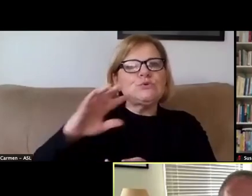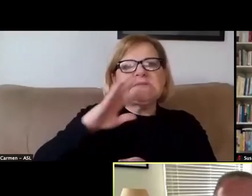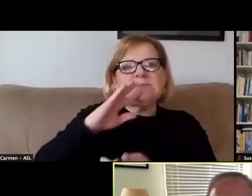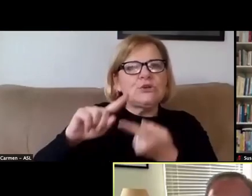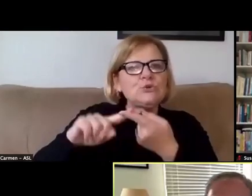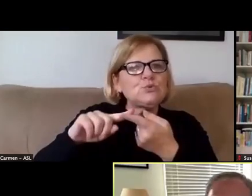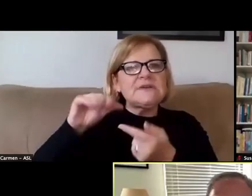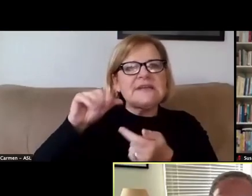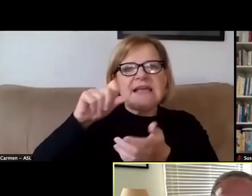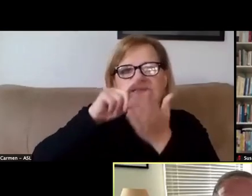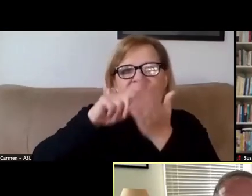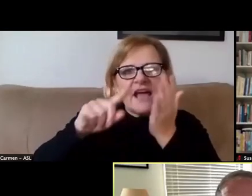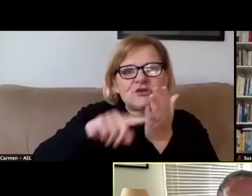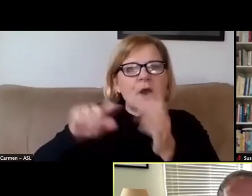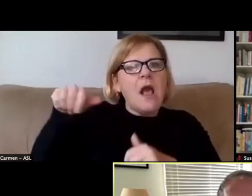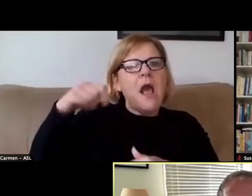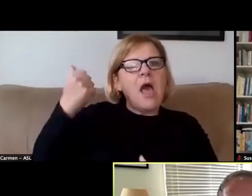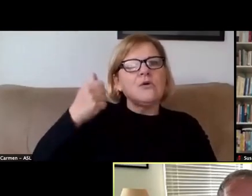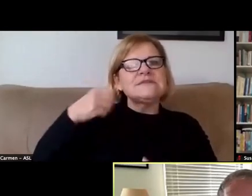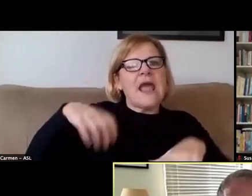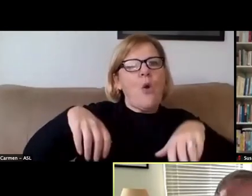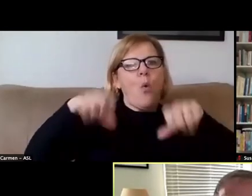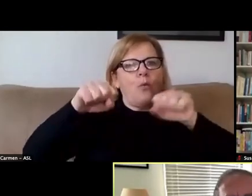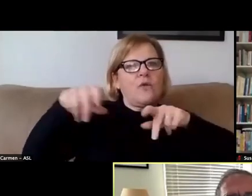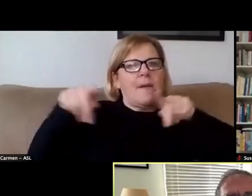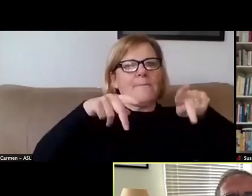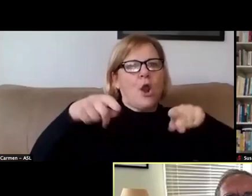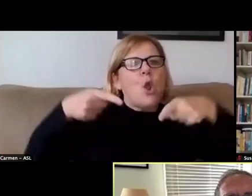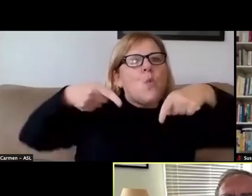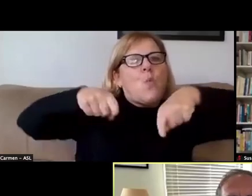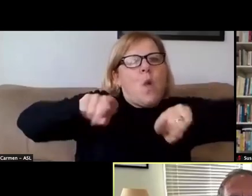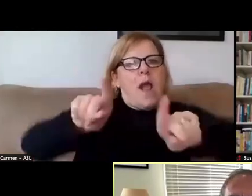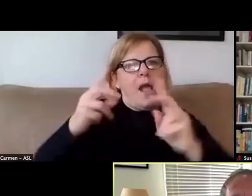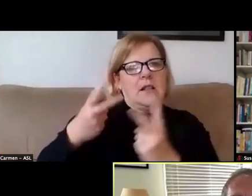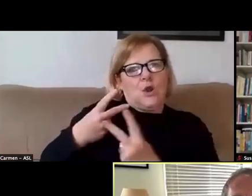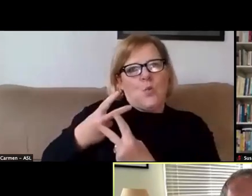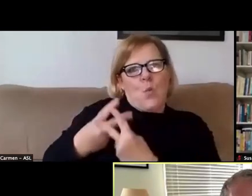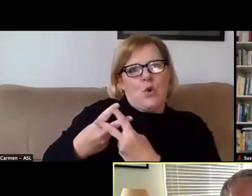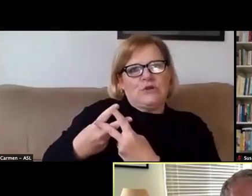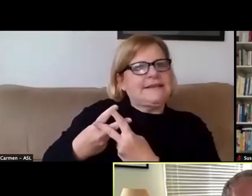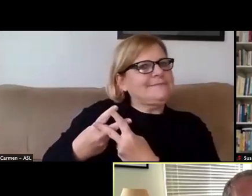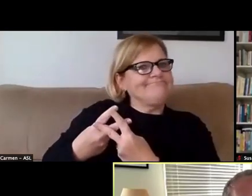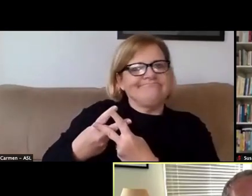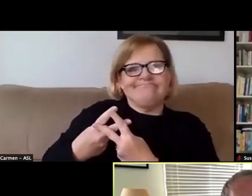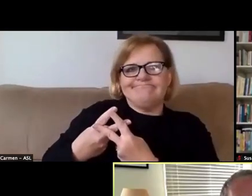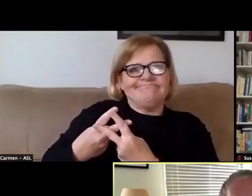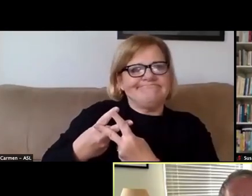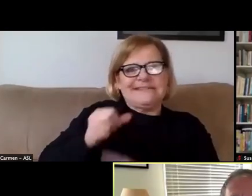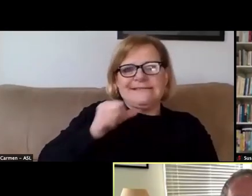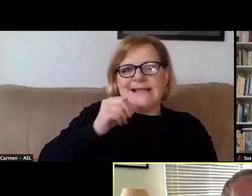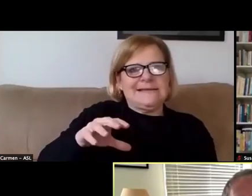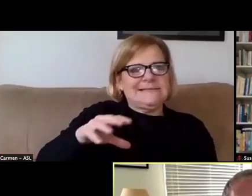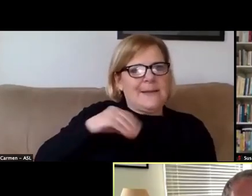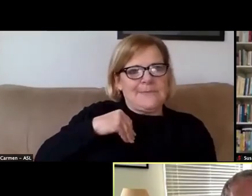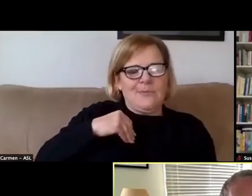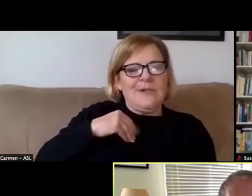and others were found to be holding parties while in quarantine. That's simply not acceptable. We're heading into the winter.